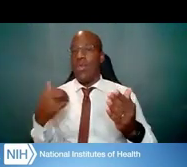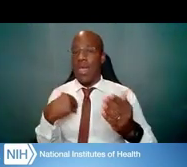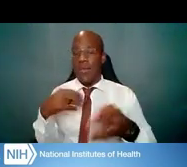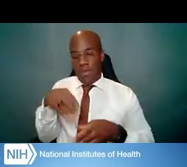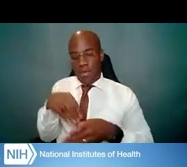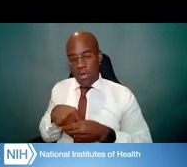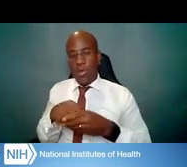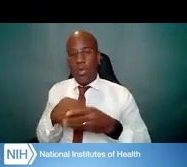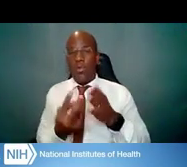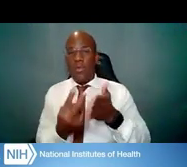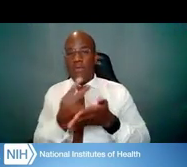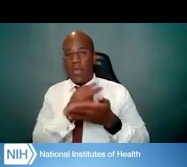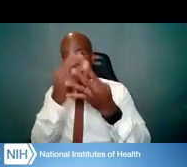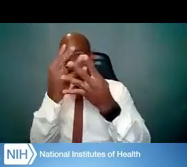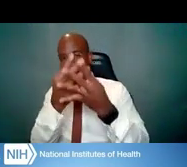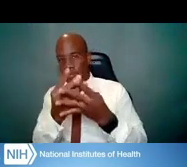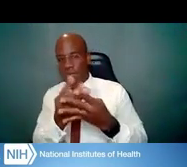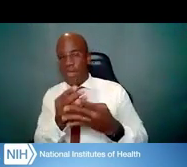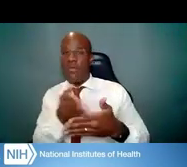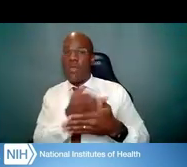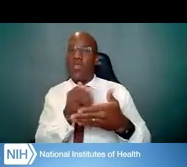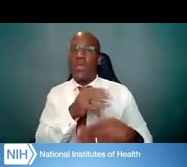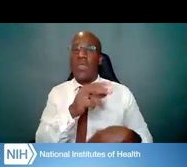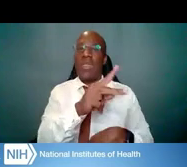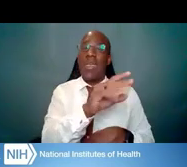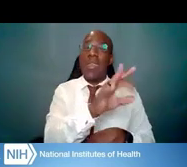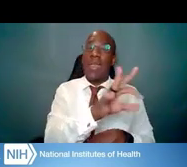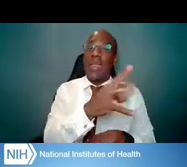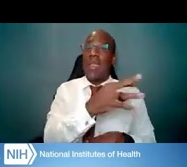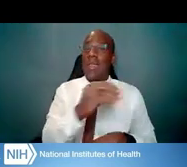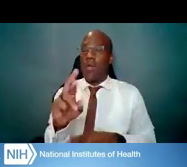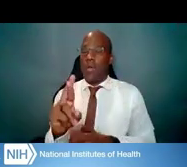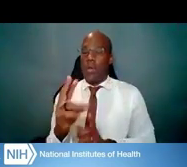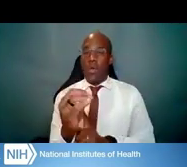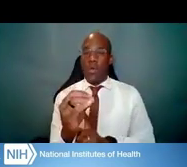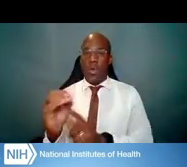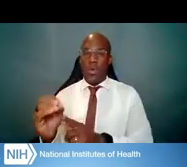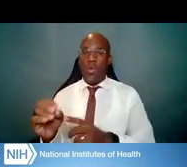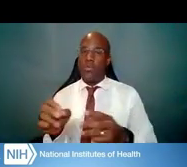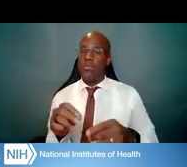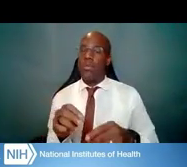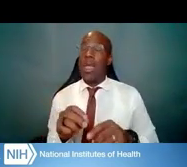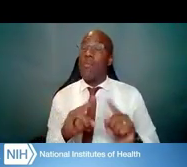between a K99 and the R00, but it can be a great mechanism